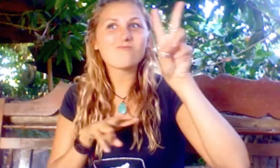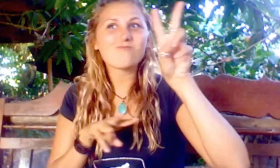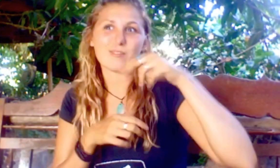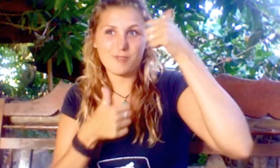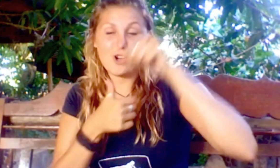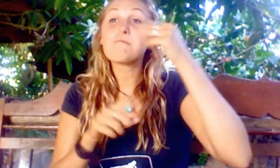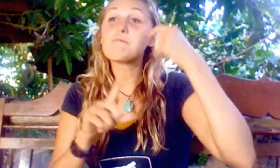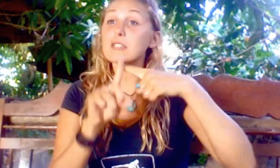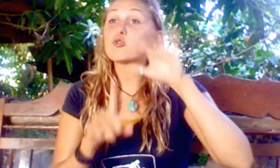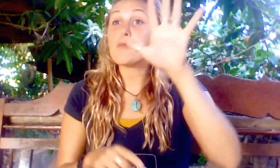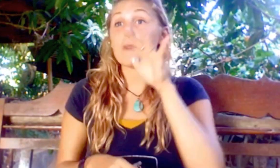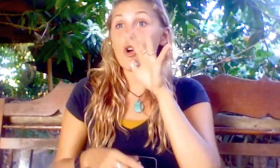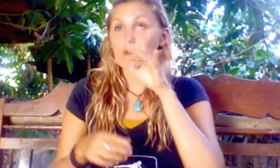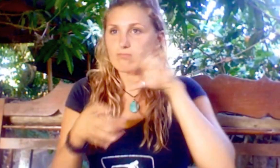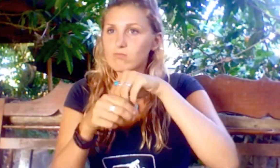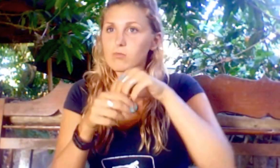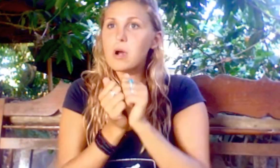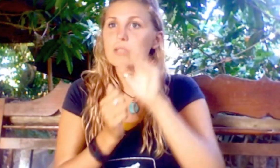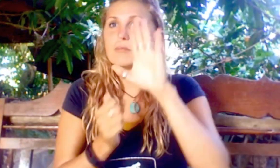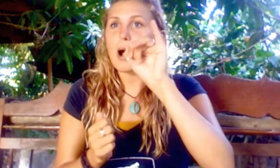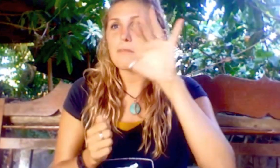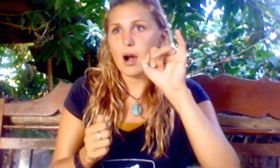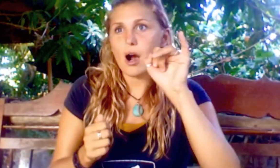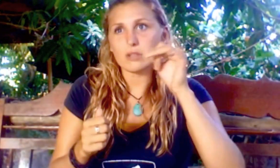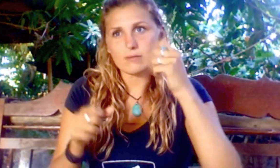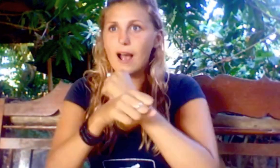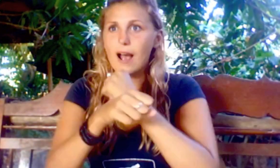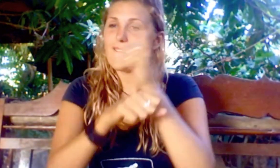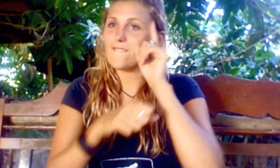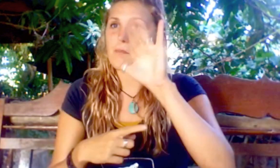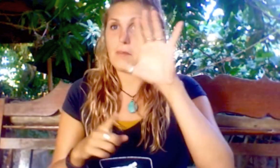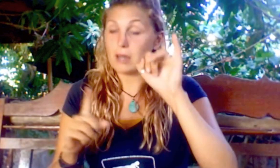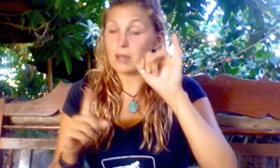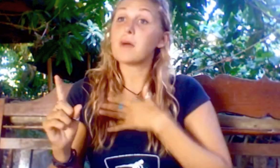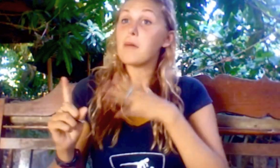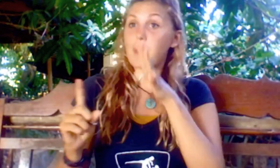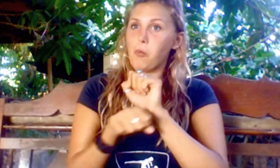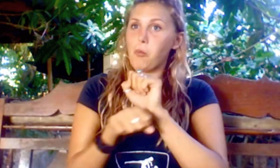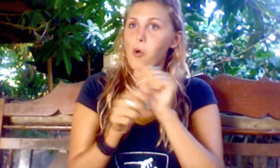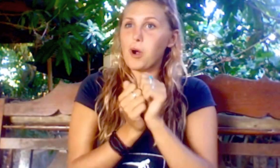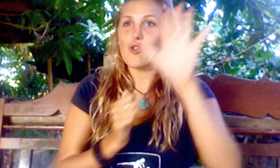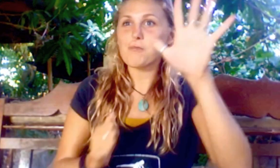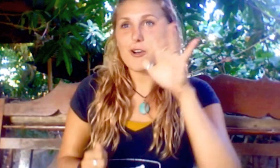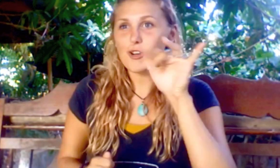I looked up to her plus her mother is heavily involved with bi-bi philosophy. My mother happened to work with her mother.